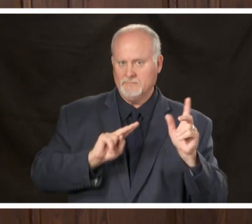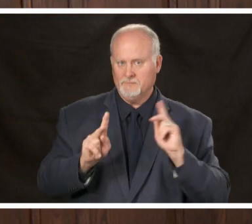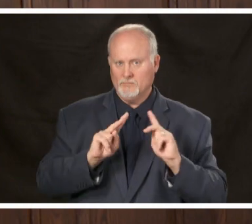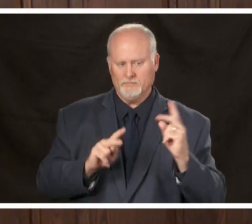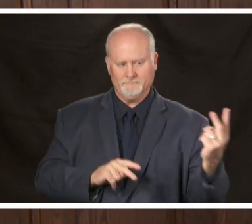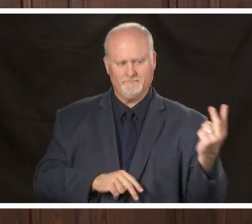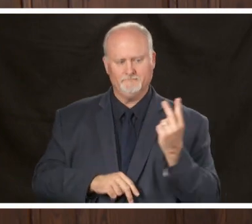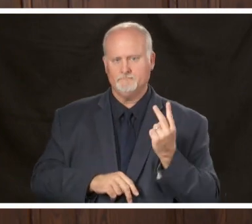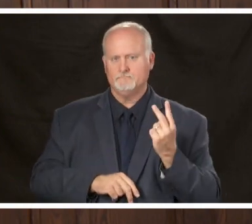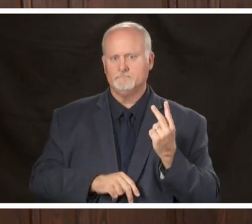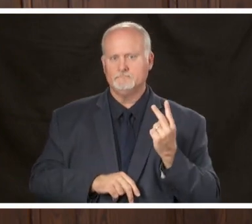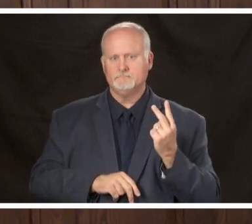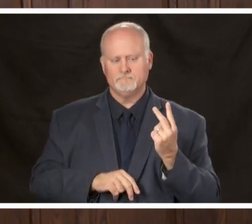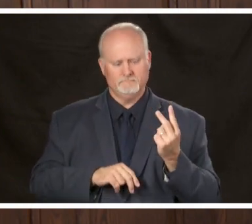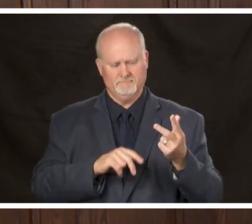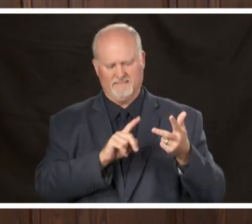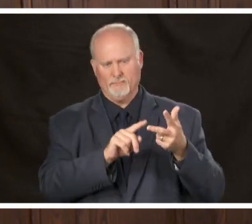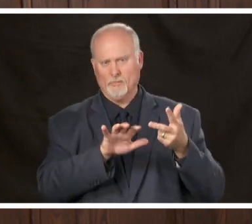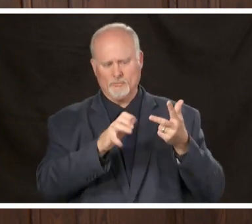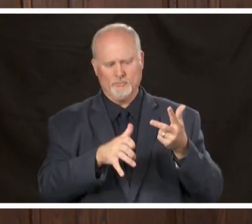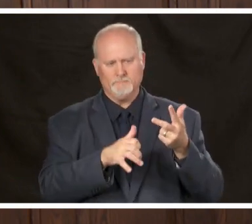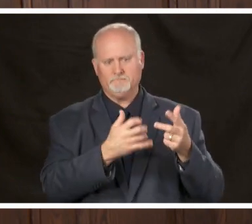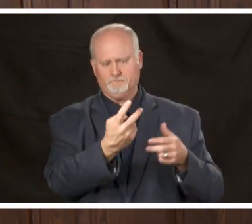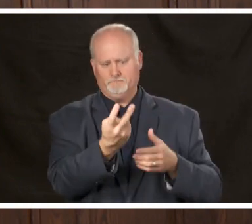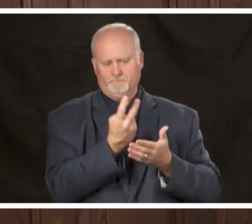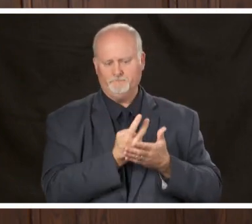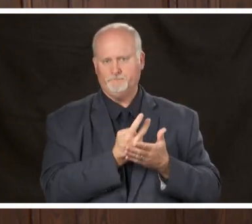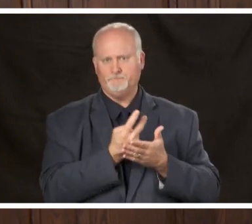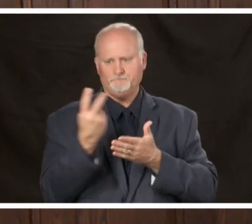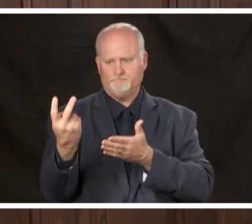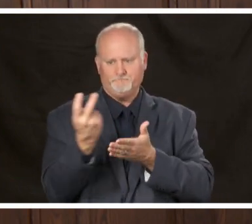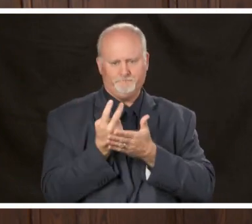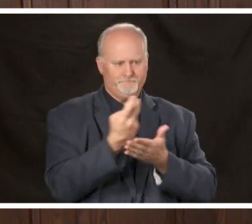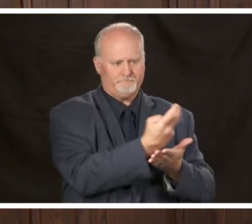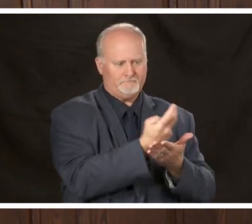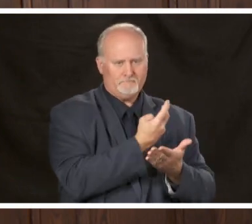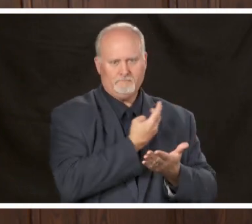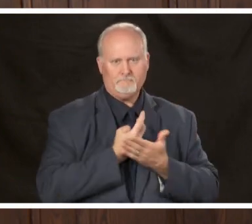help be part of that third group just for that communication also advice if we